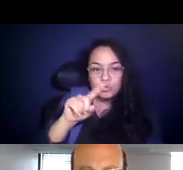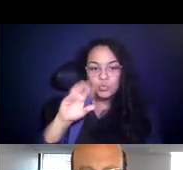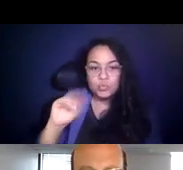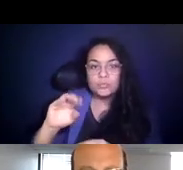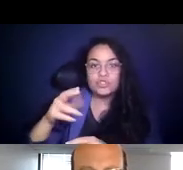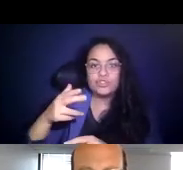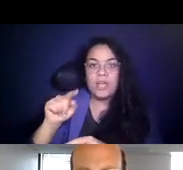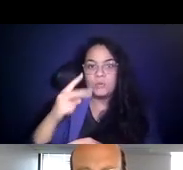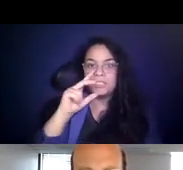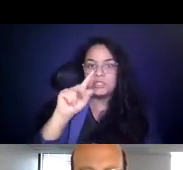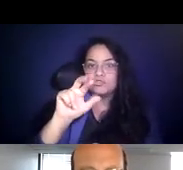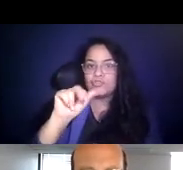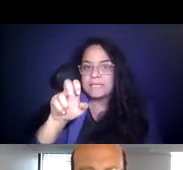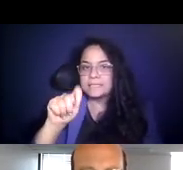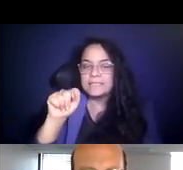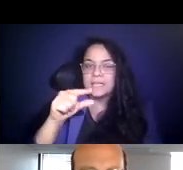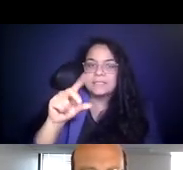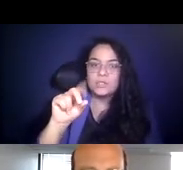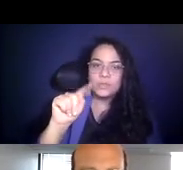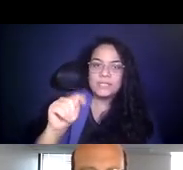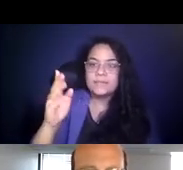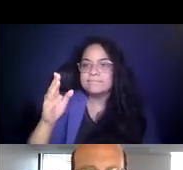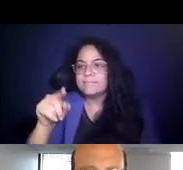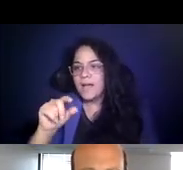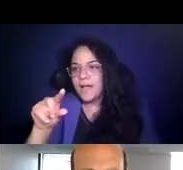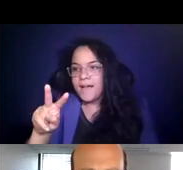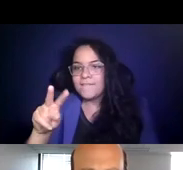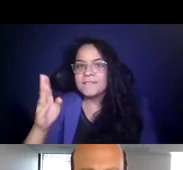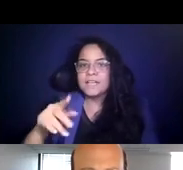15:28:50 .gov/transitsource open is available.